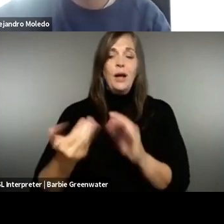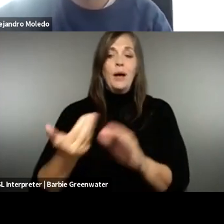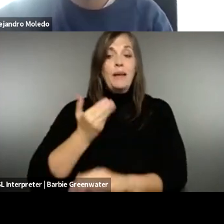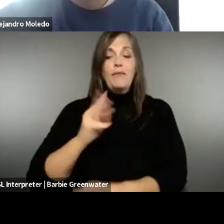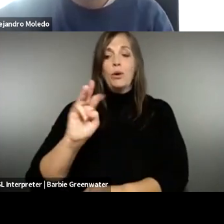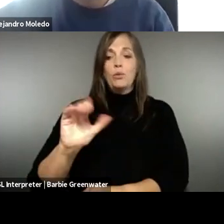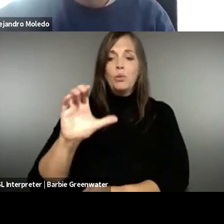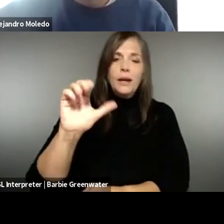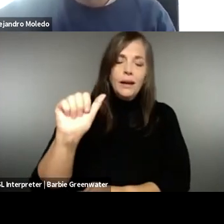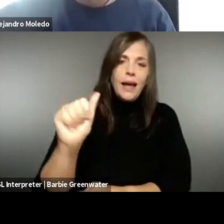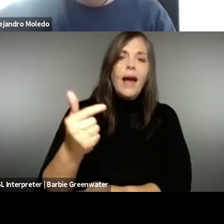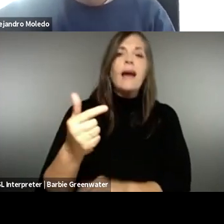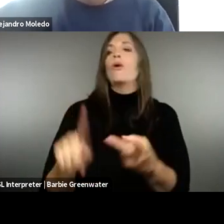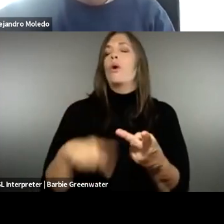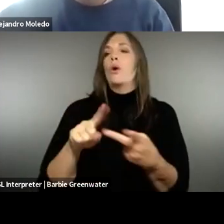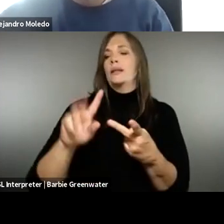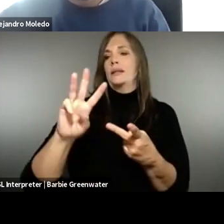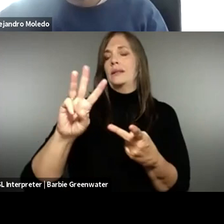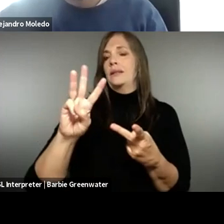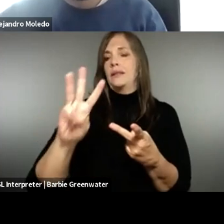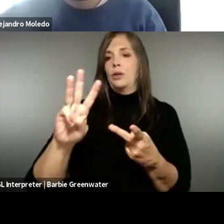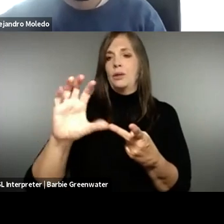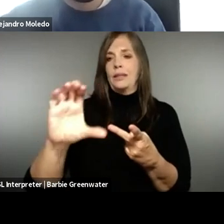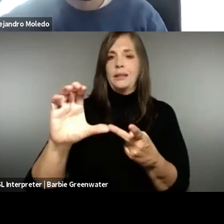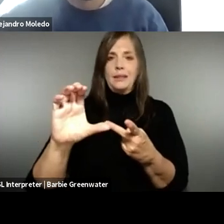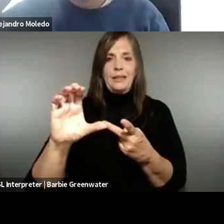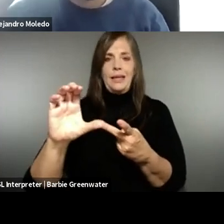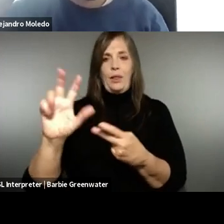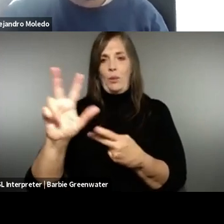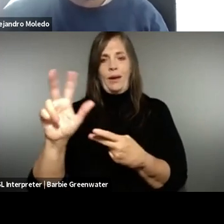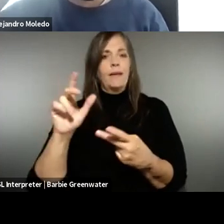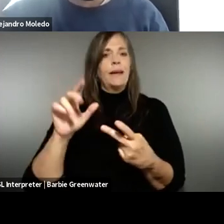I have been working on digital accessibility since before there was